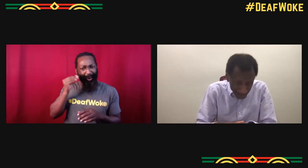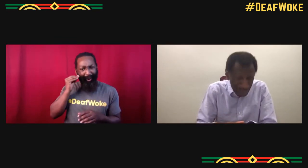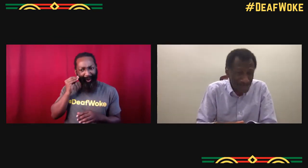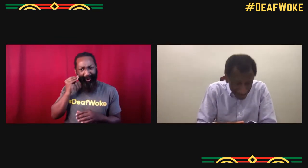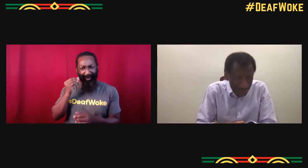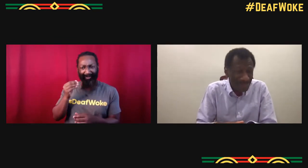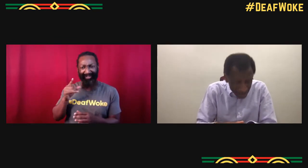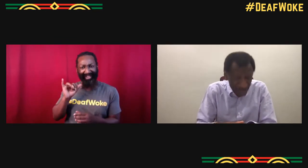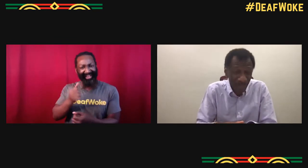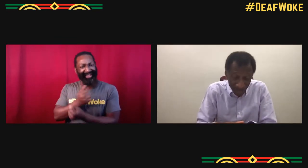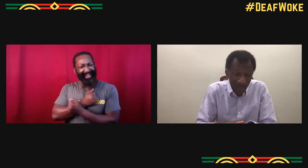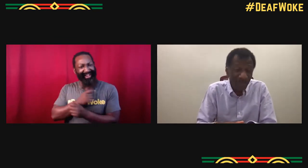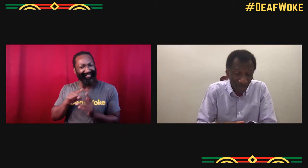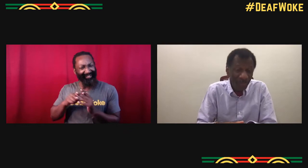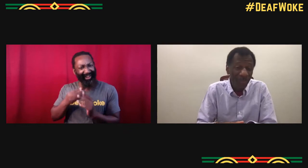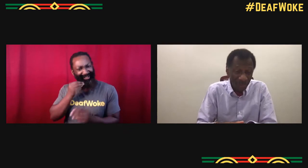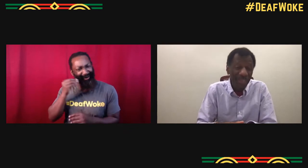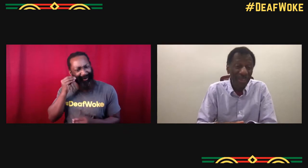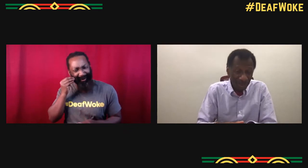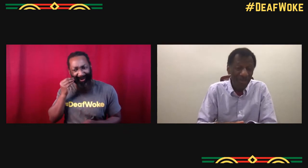when we're one born, it's like we're at home